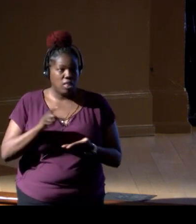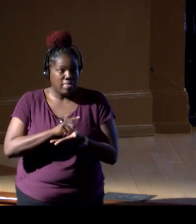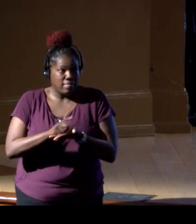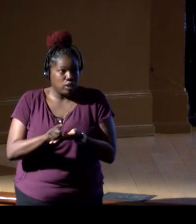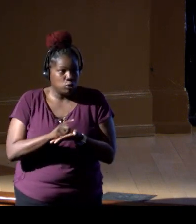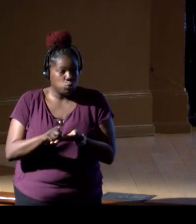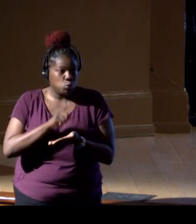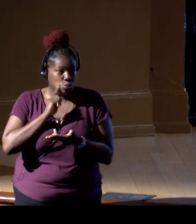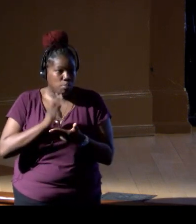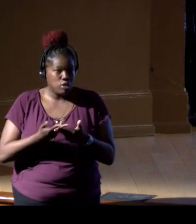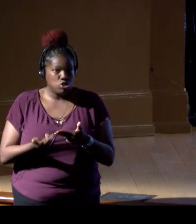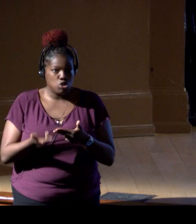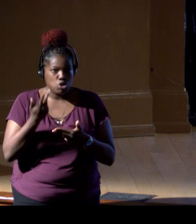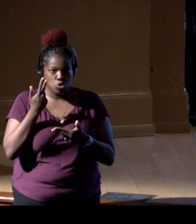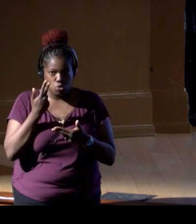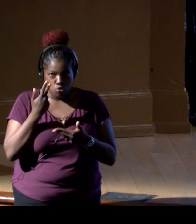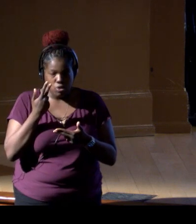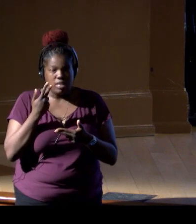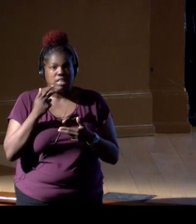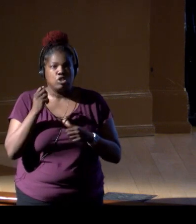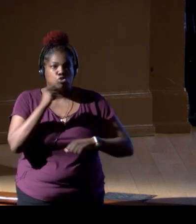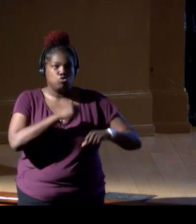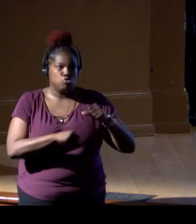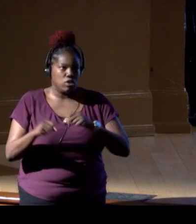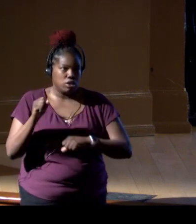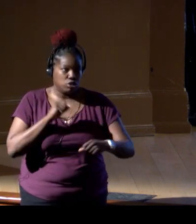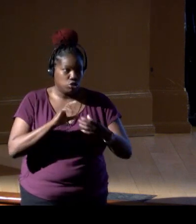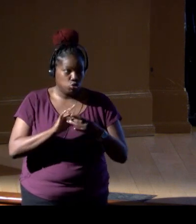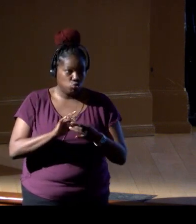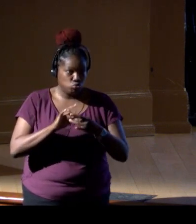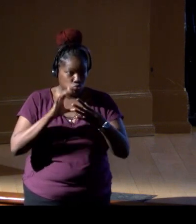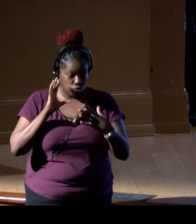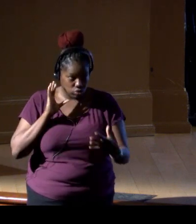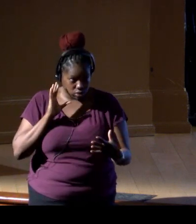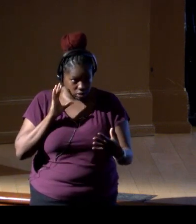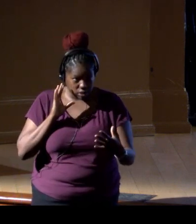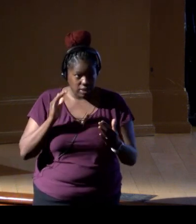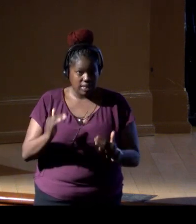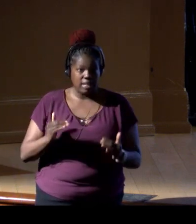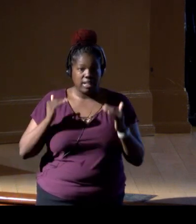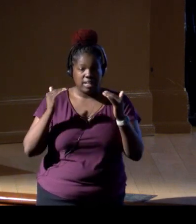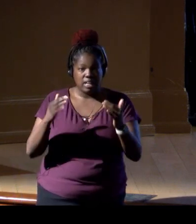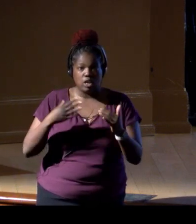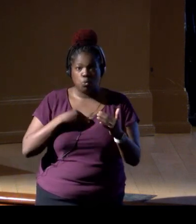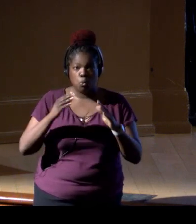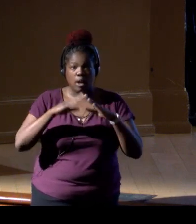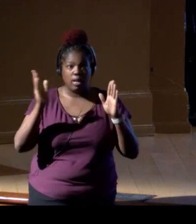the three complementary strategies released and elevated at the White House